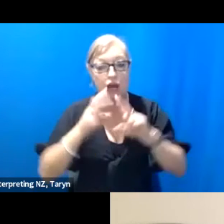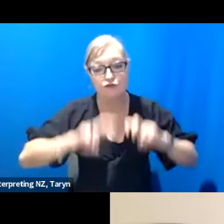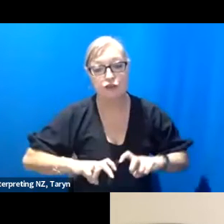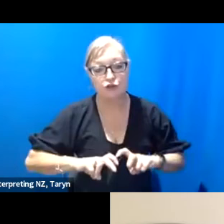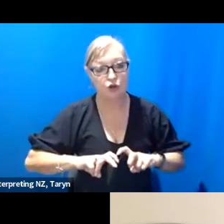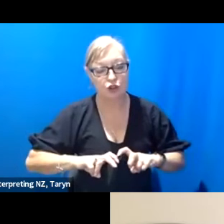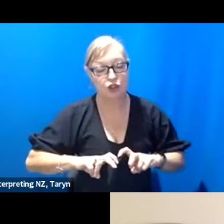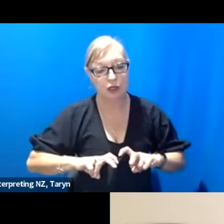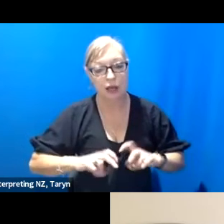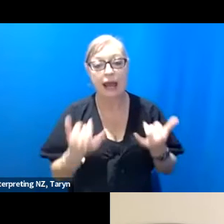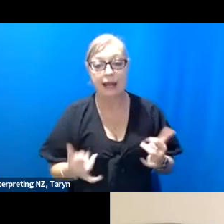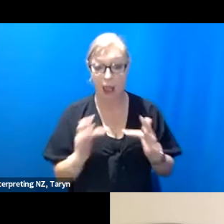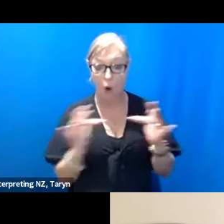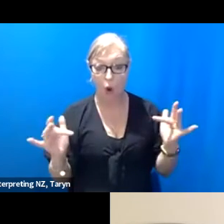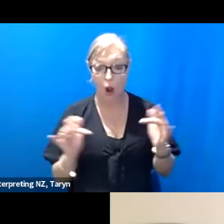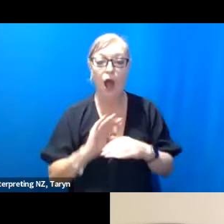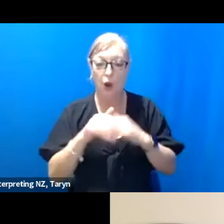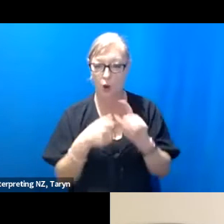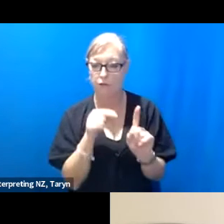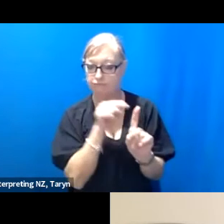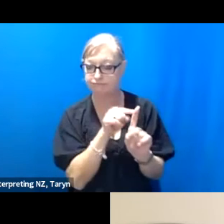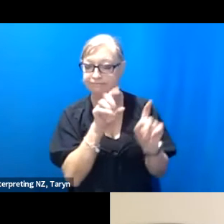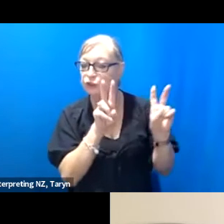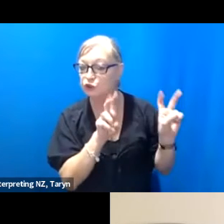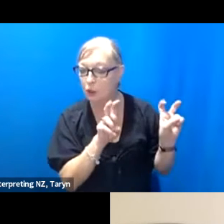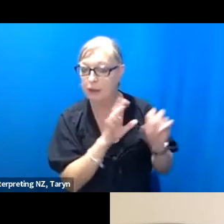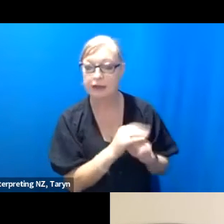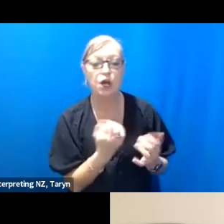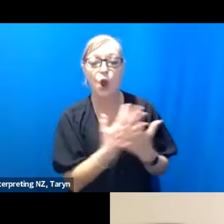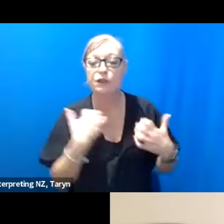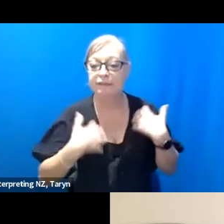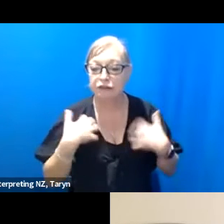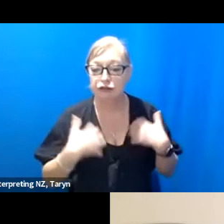now online around that. So there's a lot of interesting things that we're sort of exploring